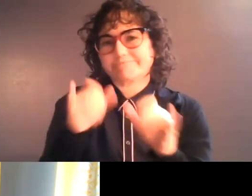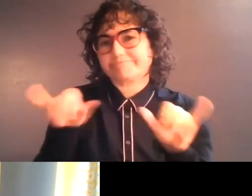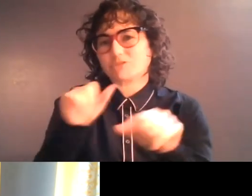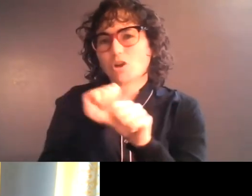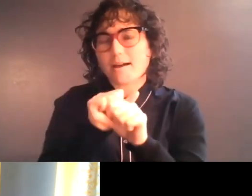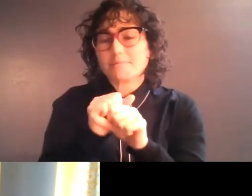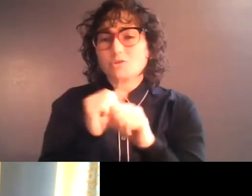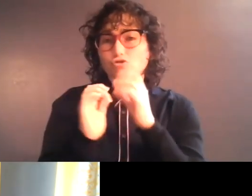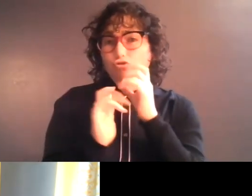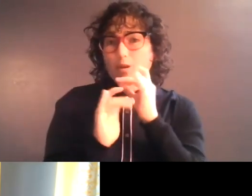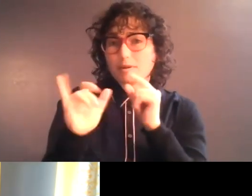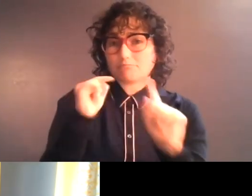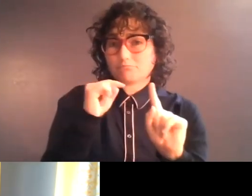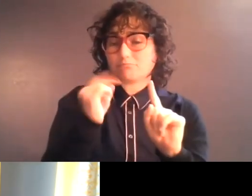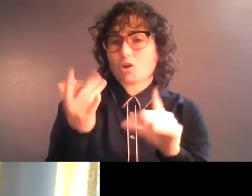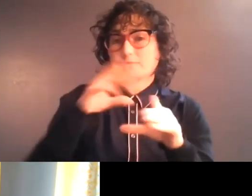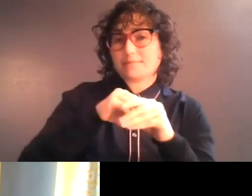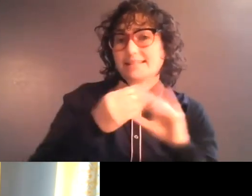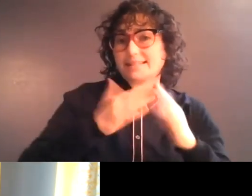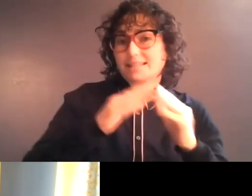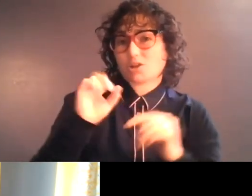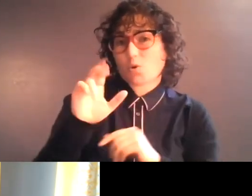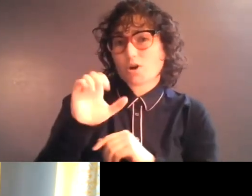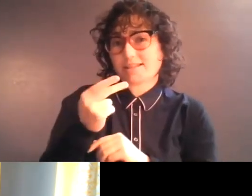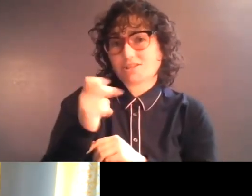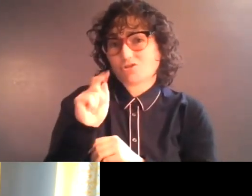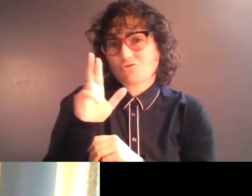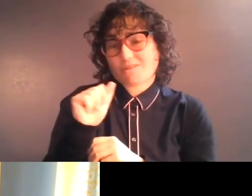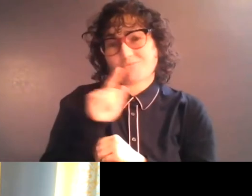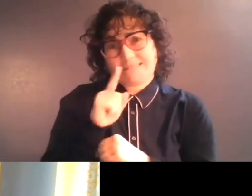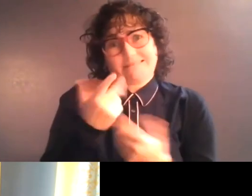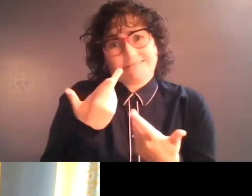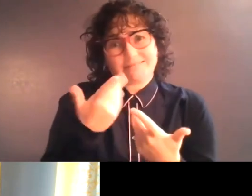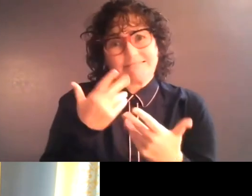also in the city orchestra. So it's enough that we get together and practice now and